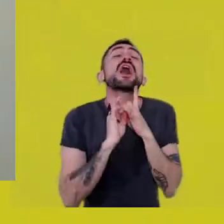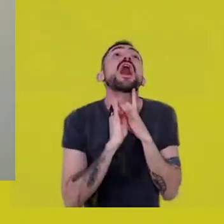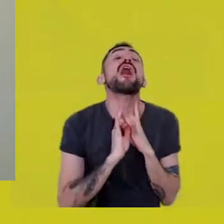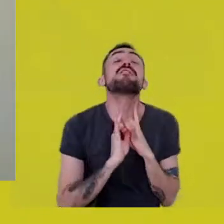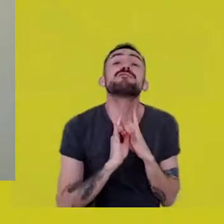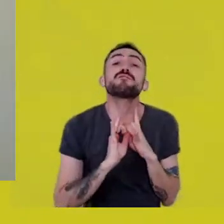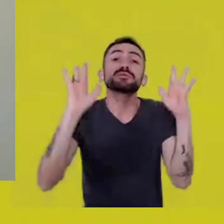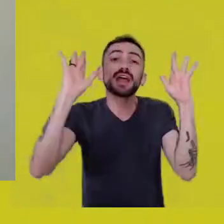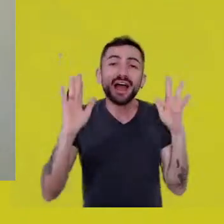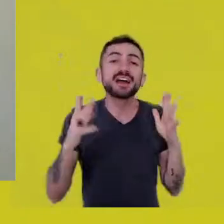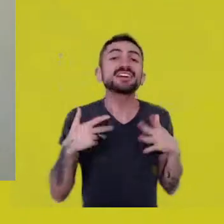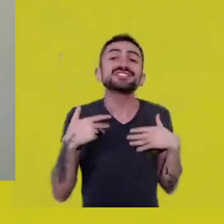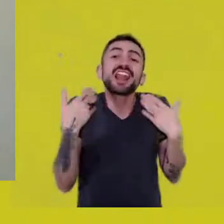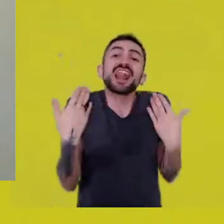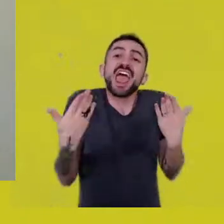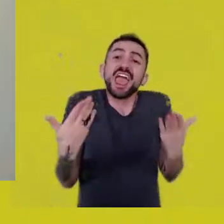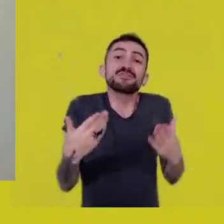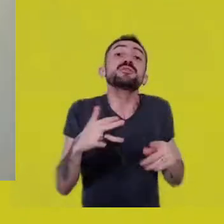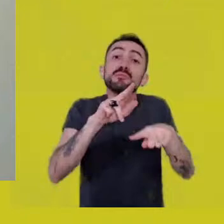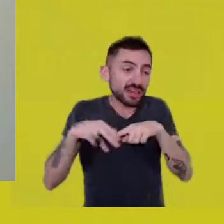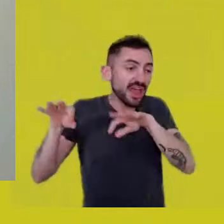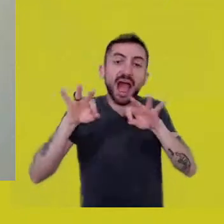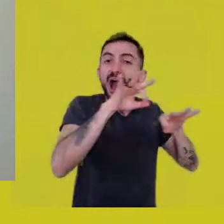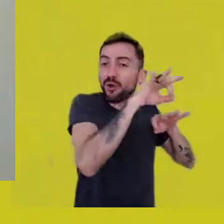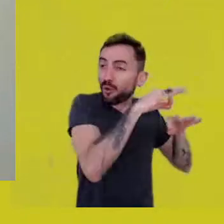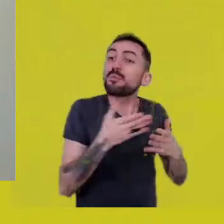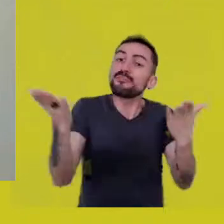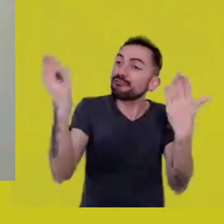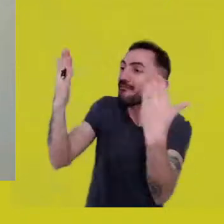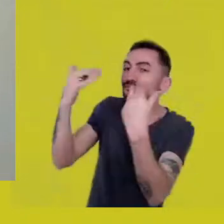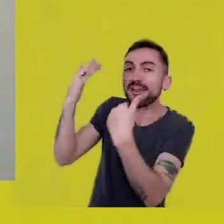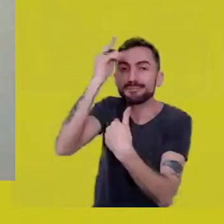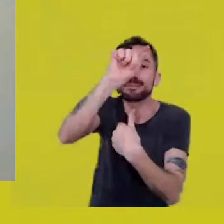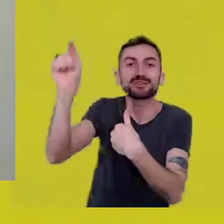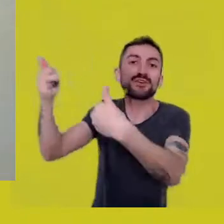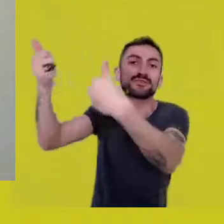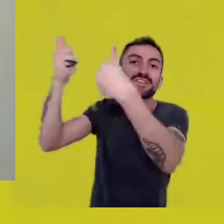to house the visitors, and the meetings kept growing